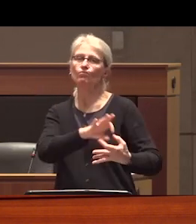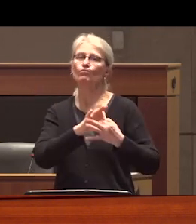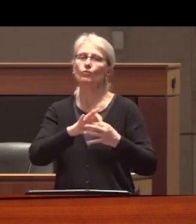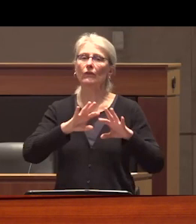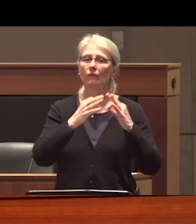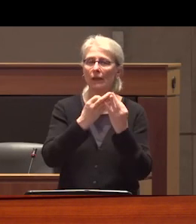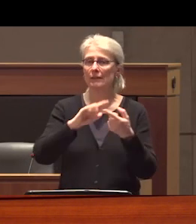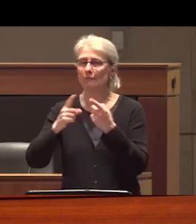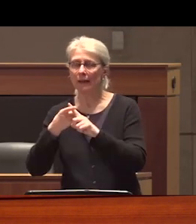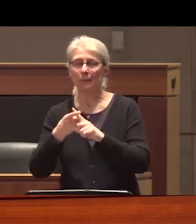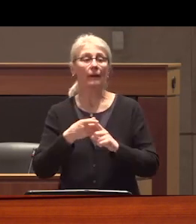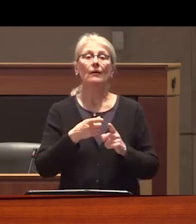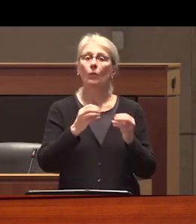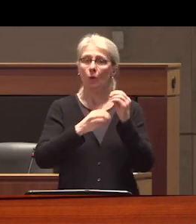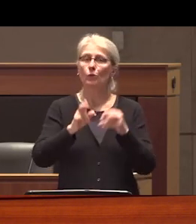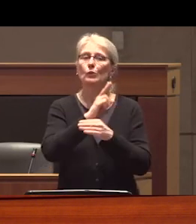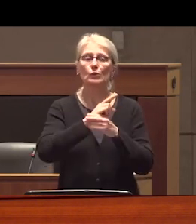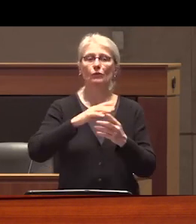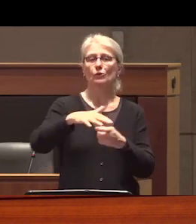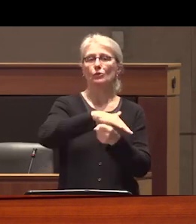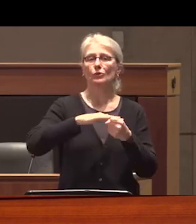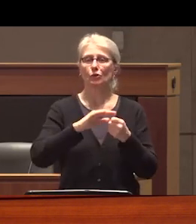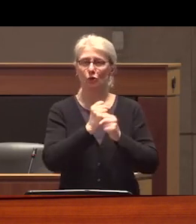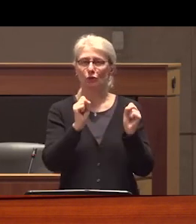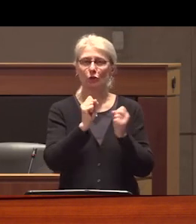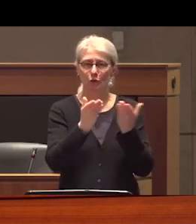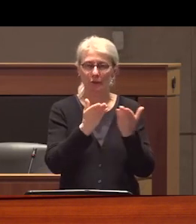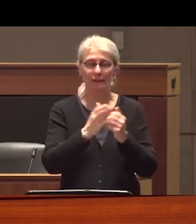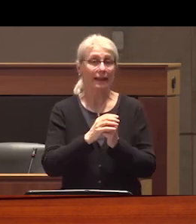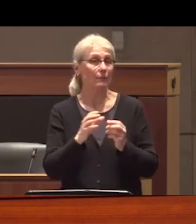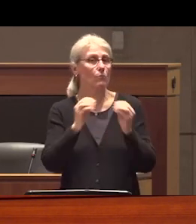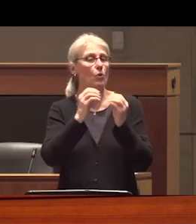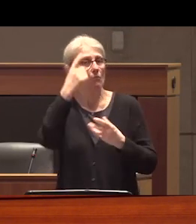of Health and Social Services and improve mental and physical well-being and very recently the drug